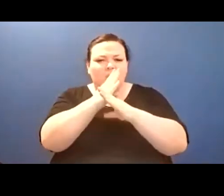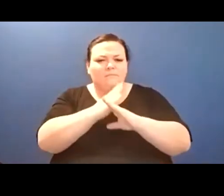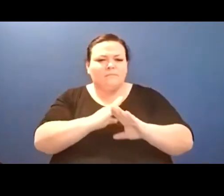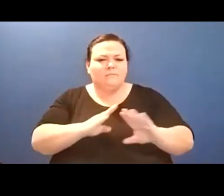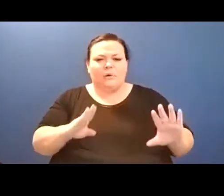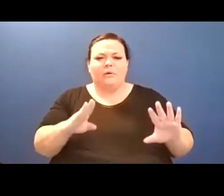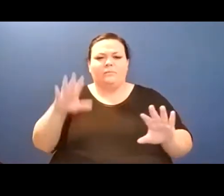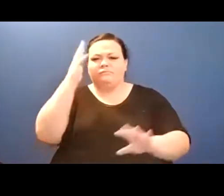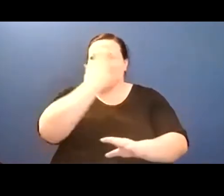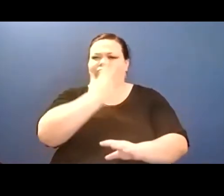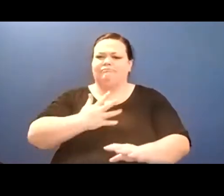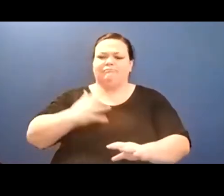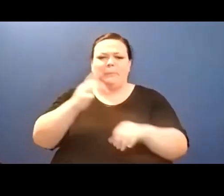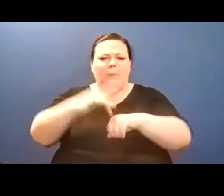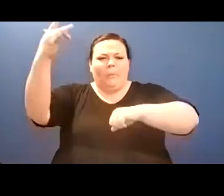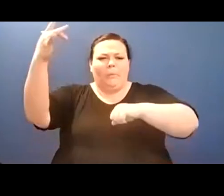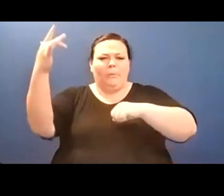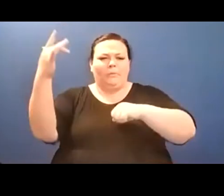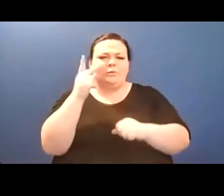Hello y'all. I'm making noise--